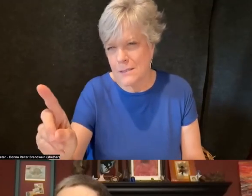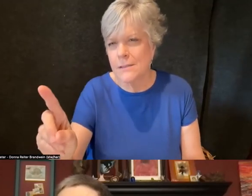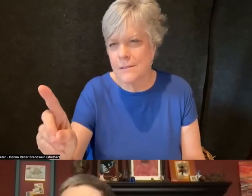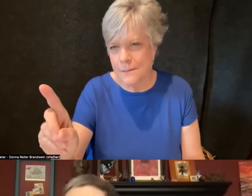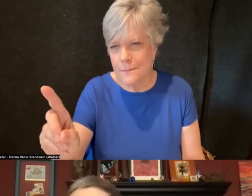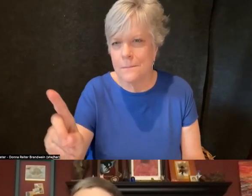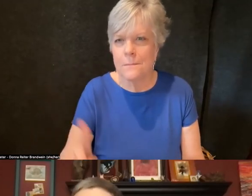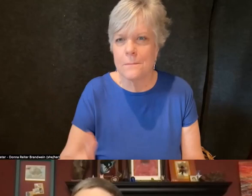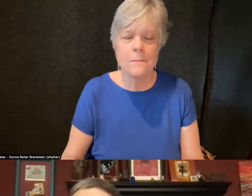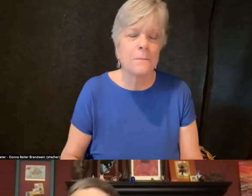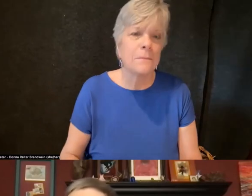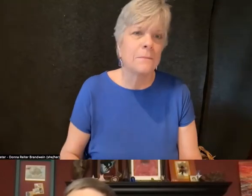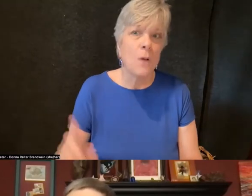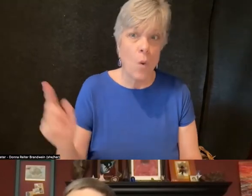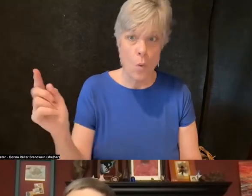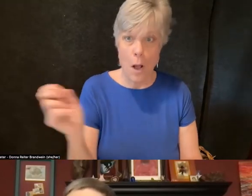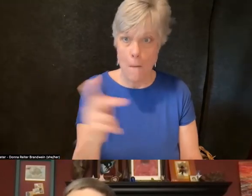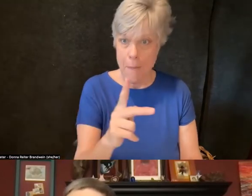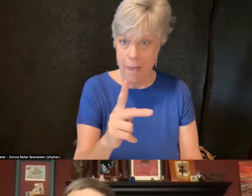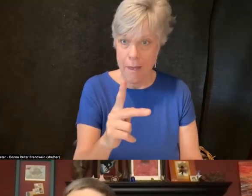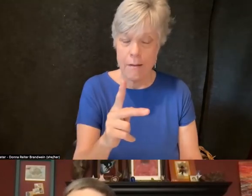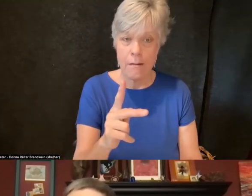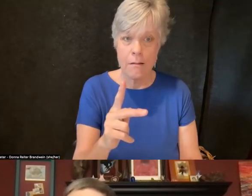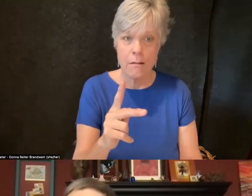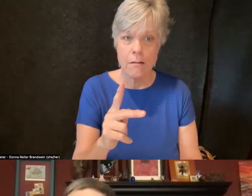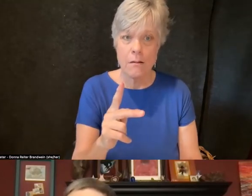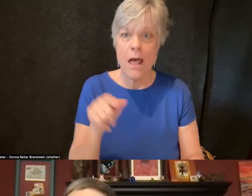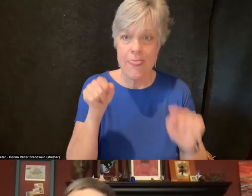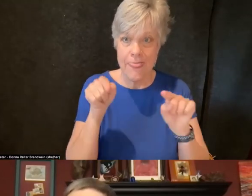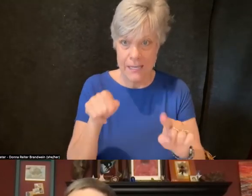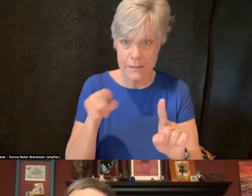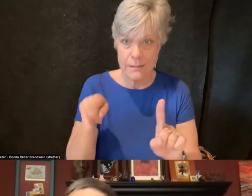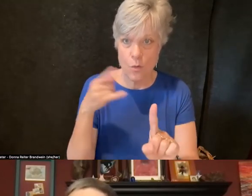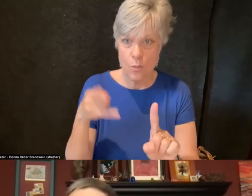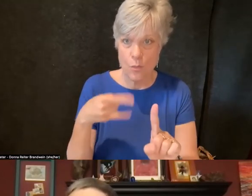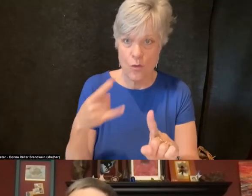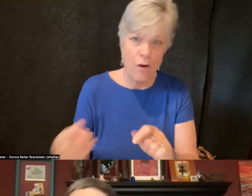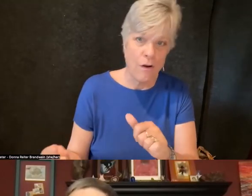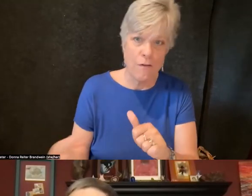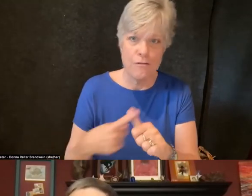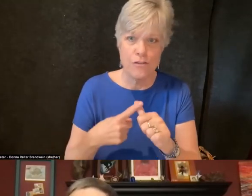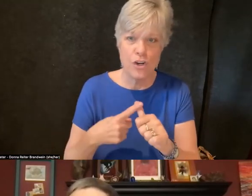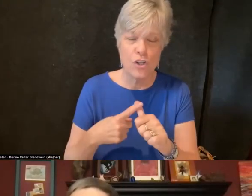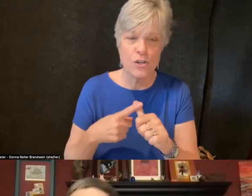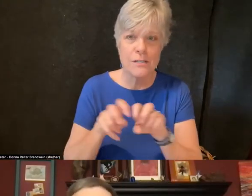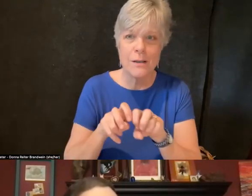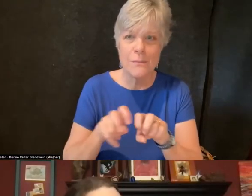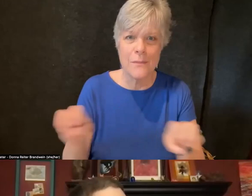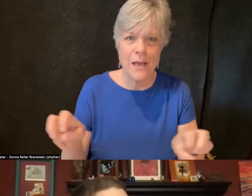And then we'll come back to this Zoom for our first history panel of the day. There's three histories panels.